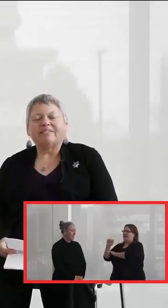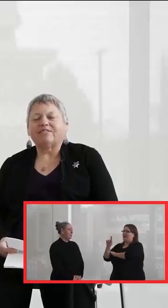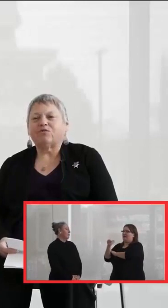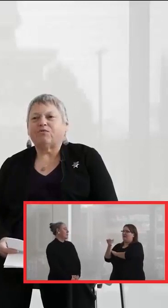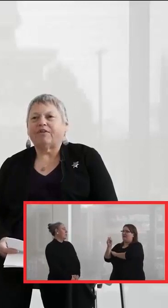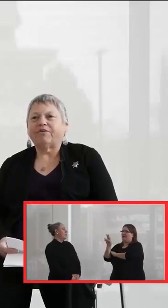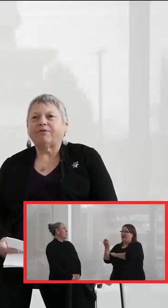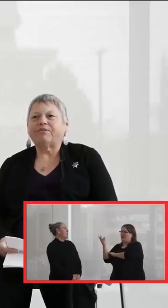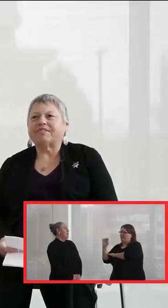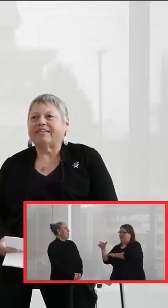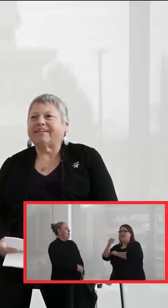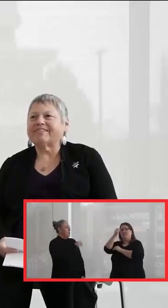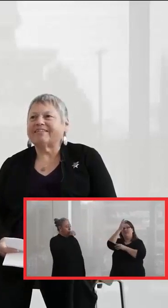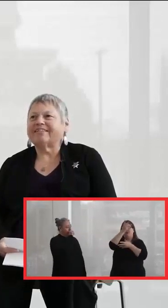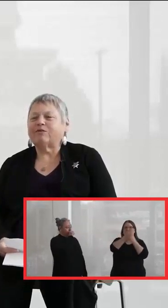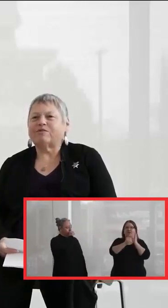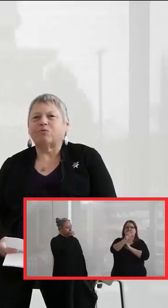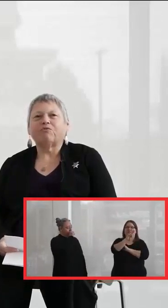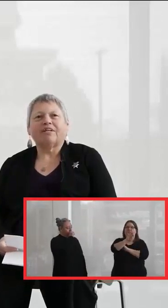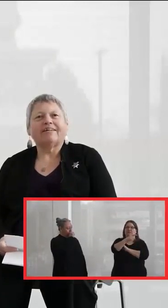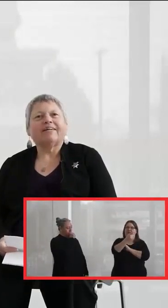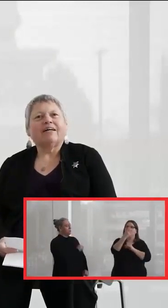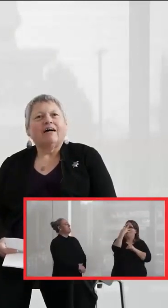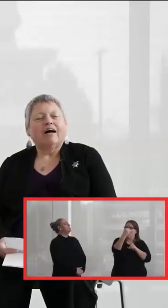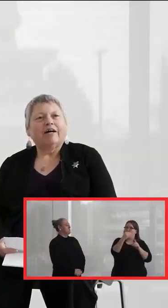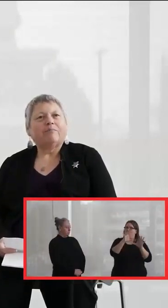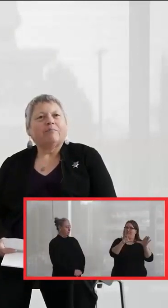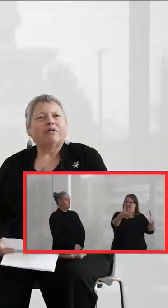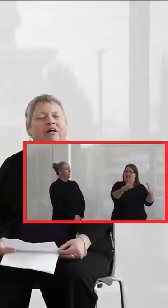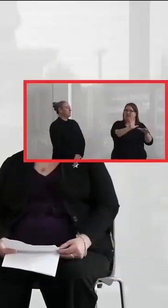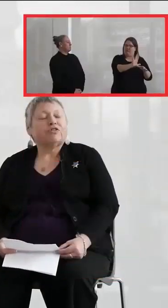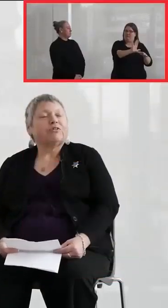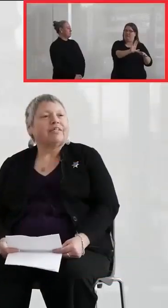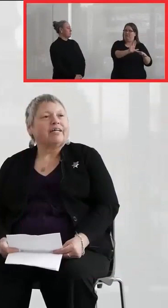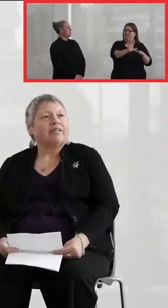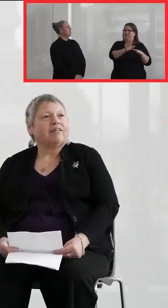My deceased Father was Lenox Hill. He was Wolf Clan. I'm Turtle Clan.